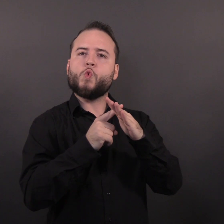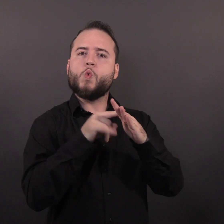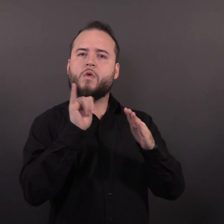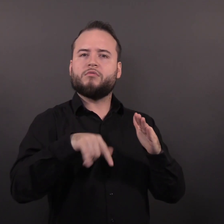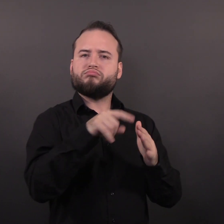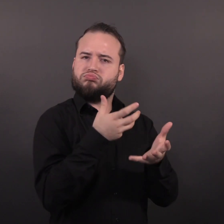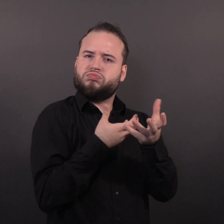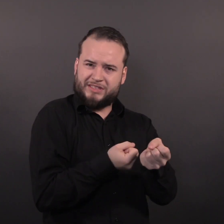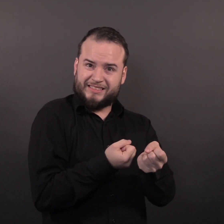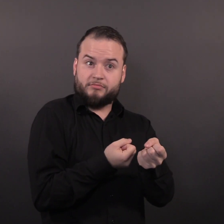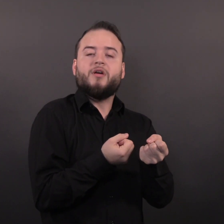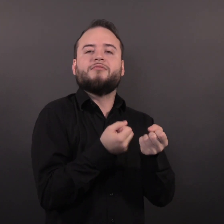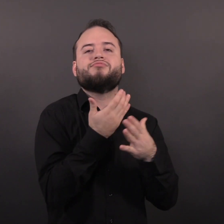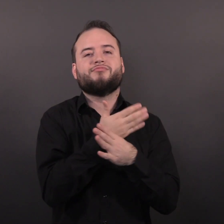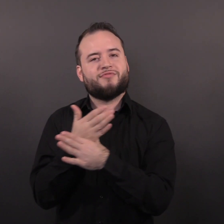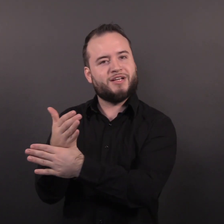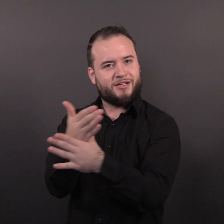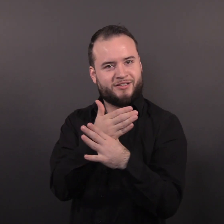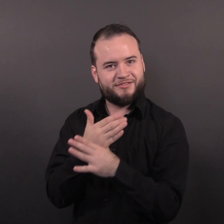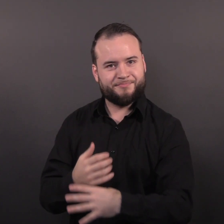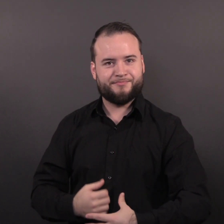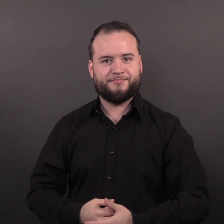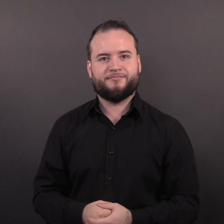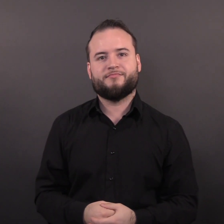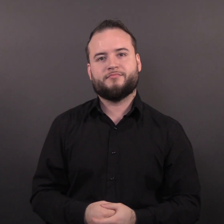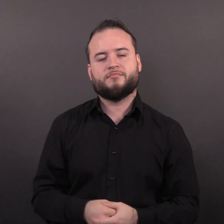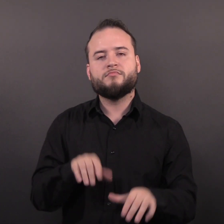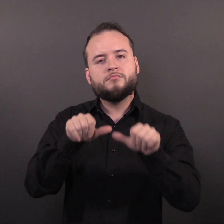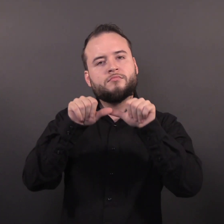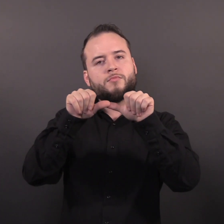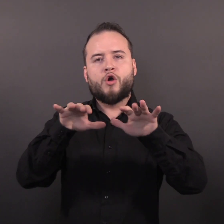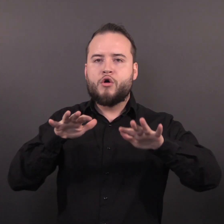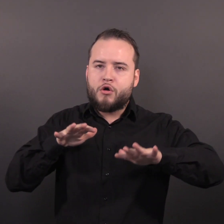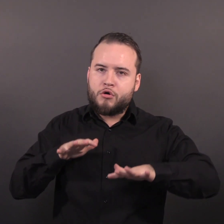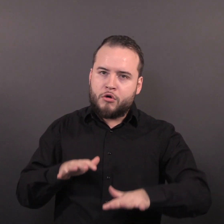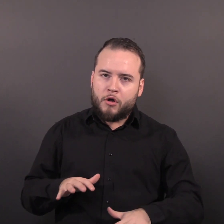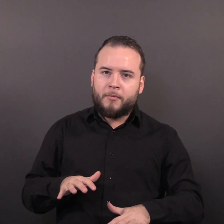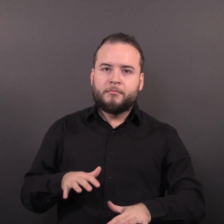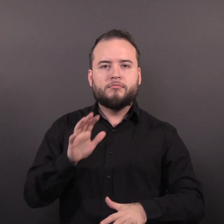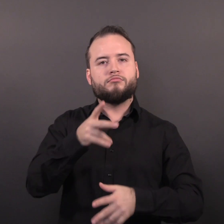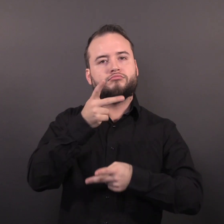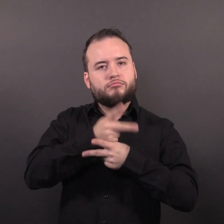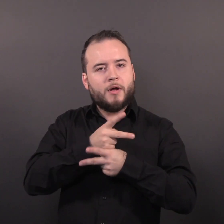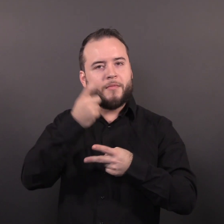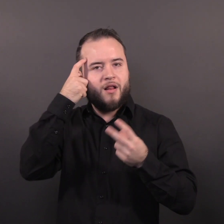Staying calm, taking care of your mental health and openly communicating with others